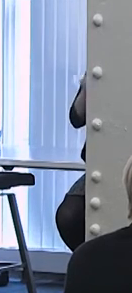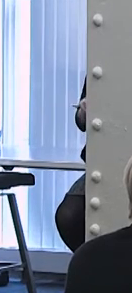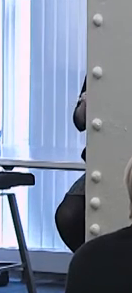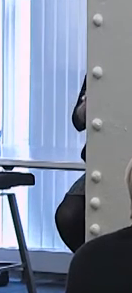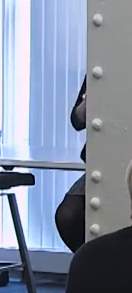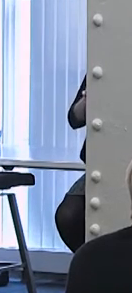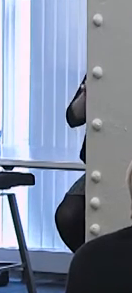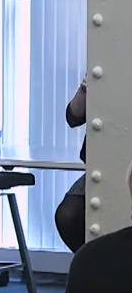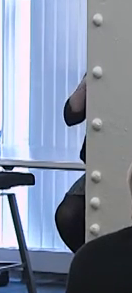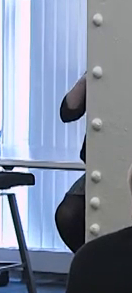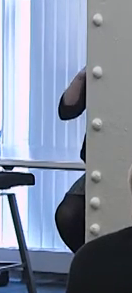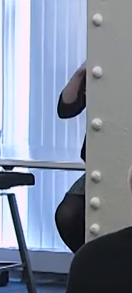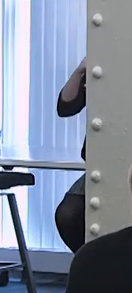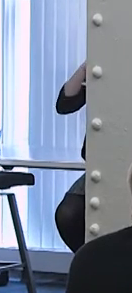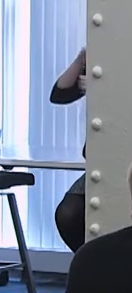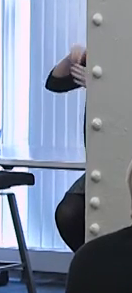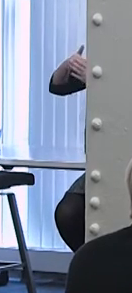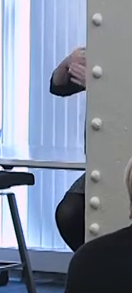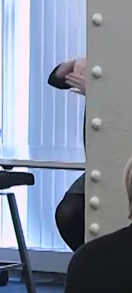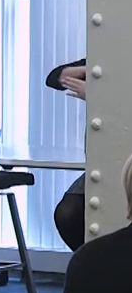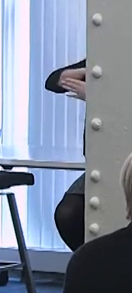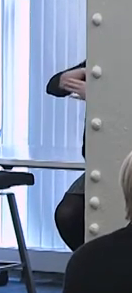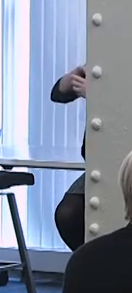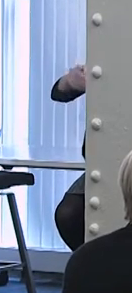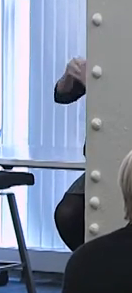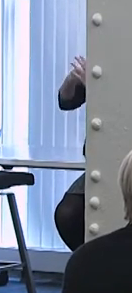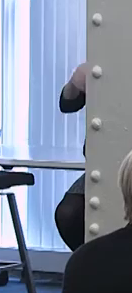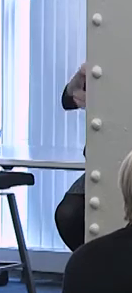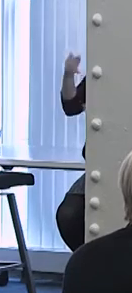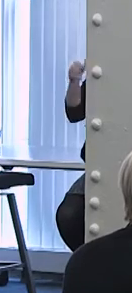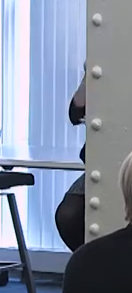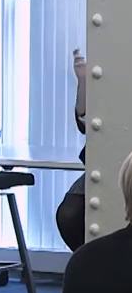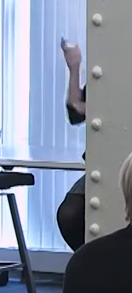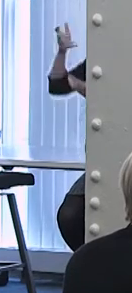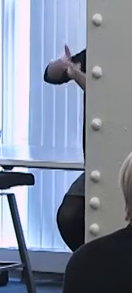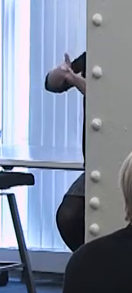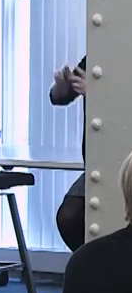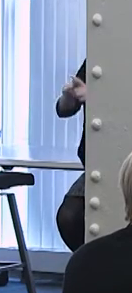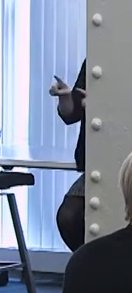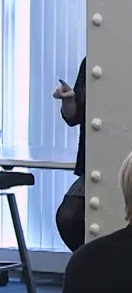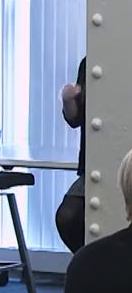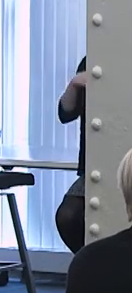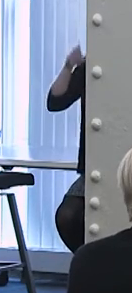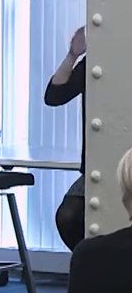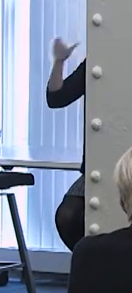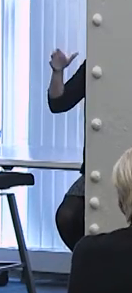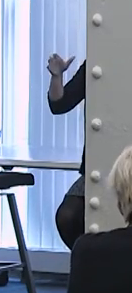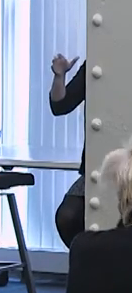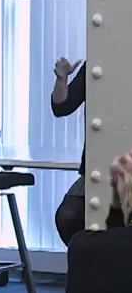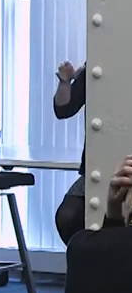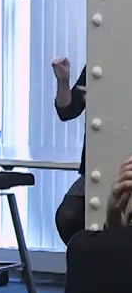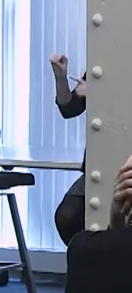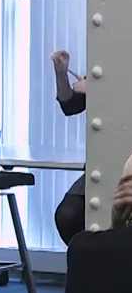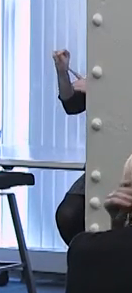but as a wide societal idea, the idea is that the other must be separated and sterilized,